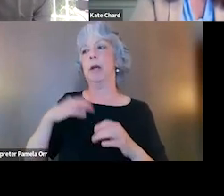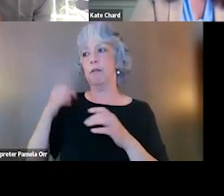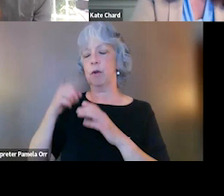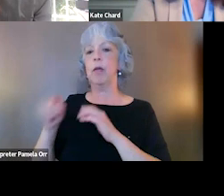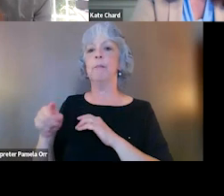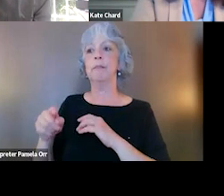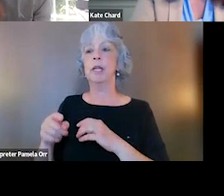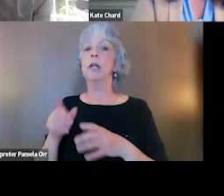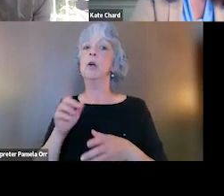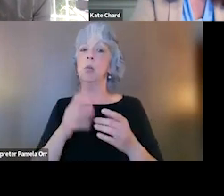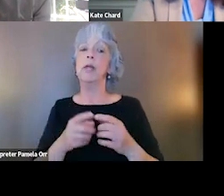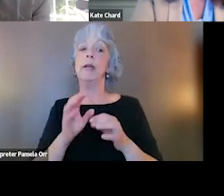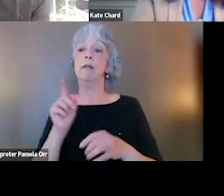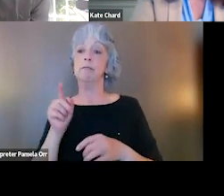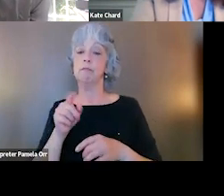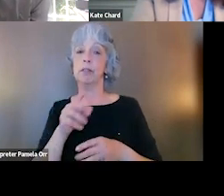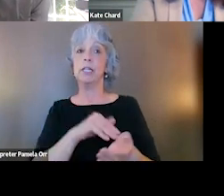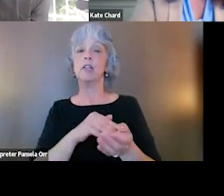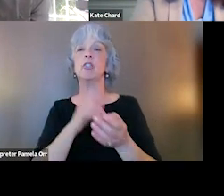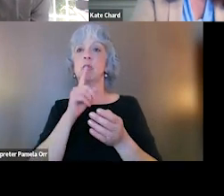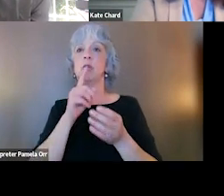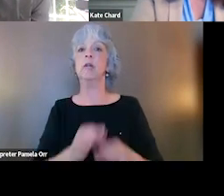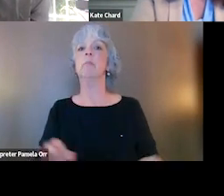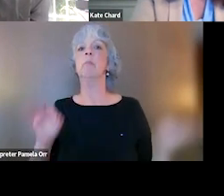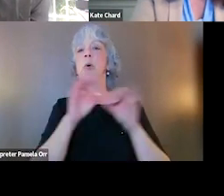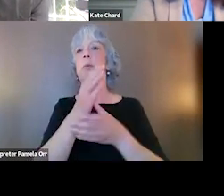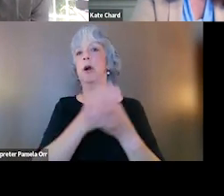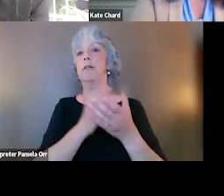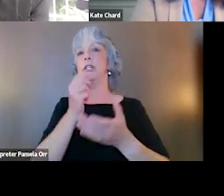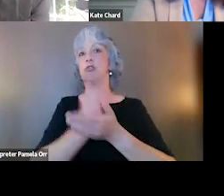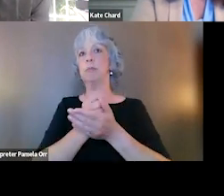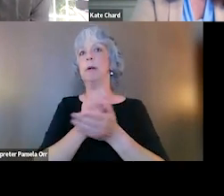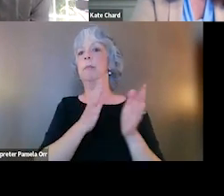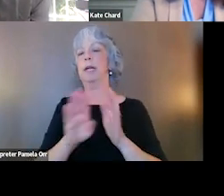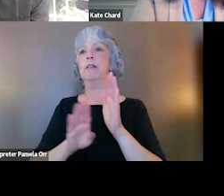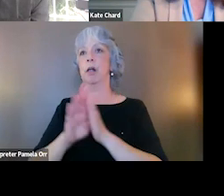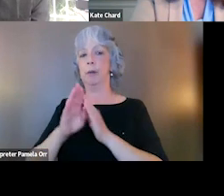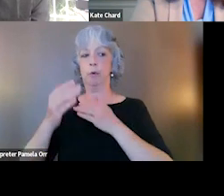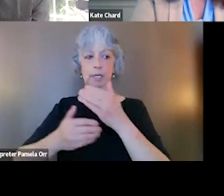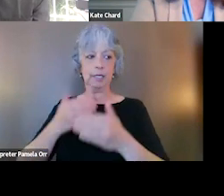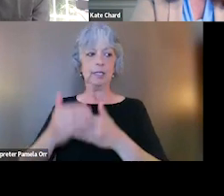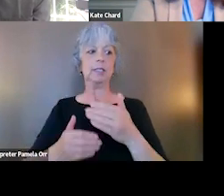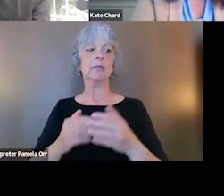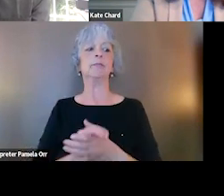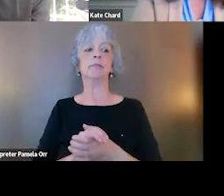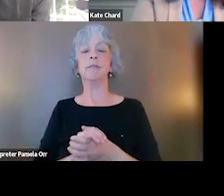They are an important piece of this treatment development, treatment plan development process. And that speaks to another really key issue,